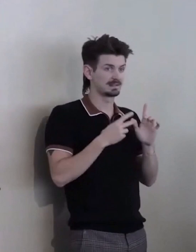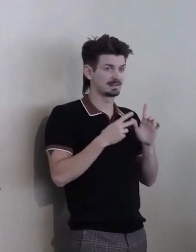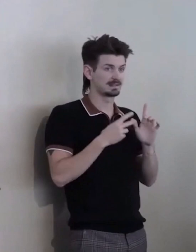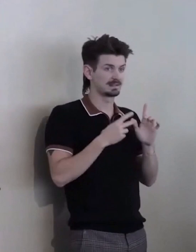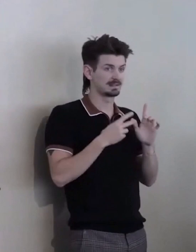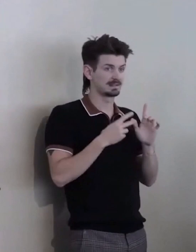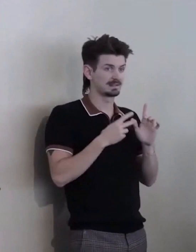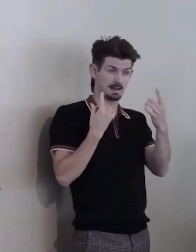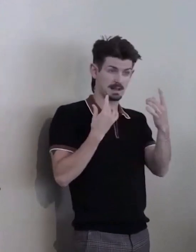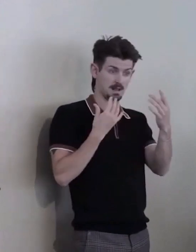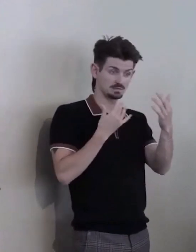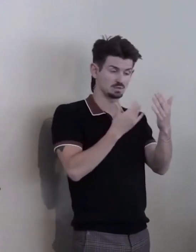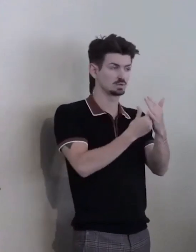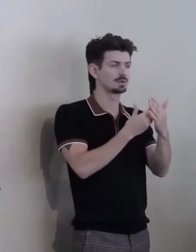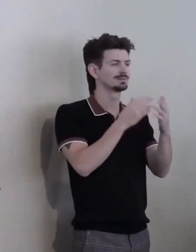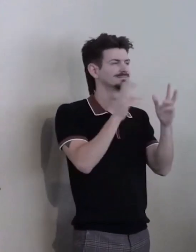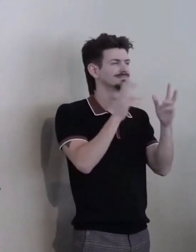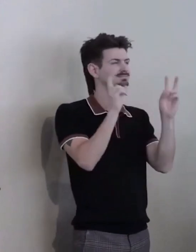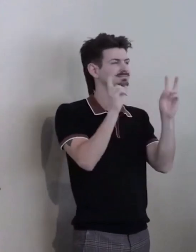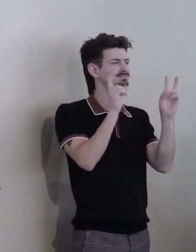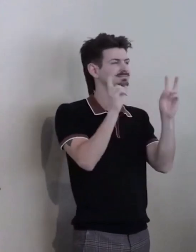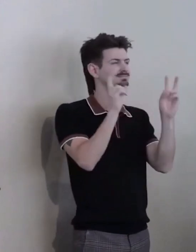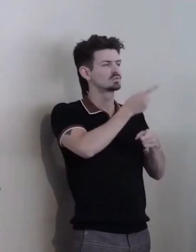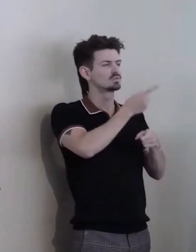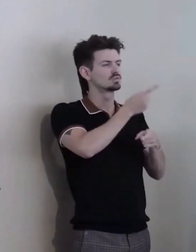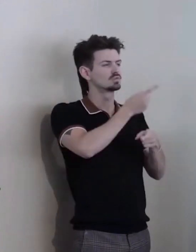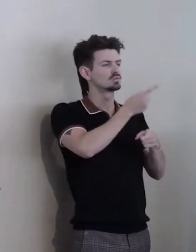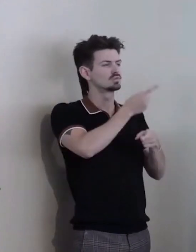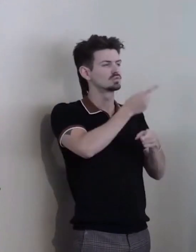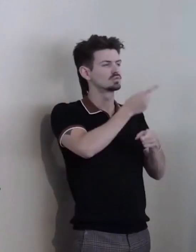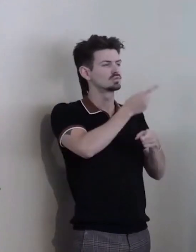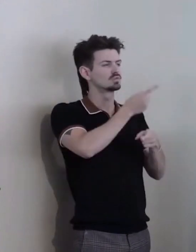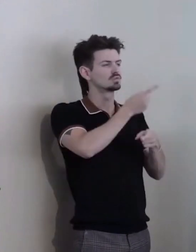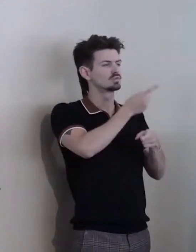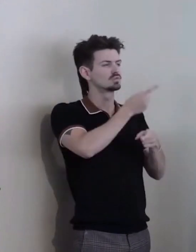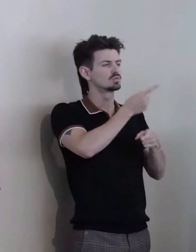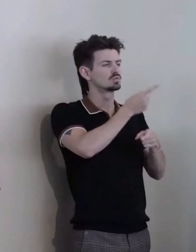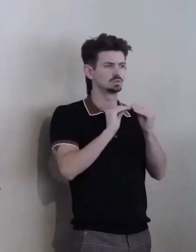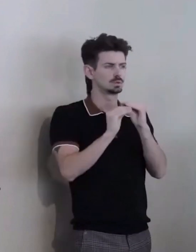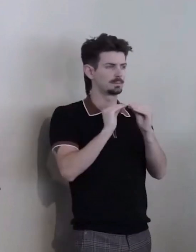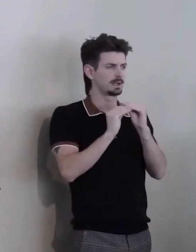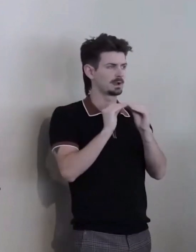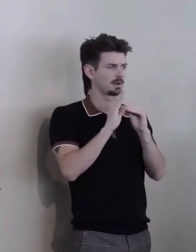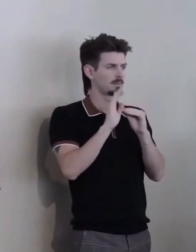And by the way, if you guys have not checked out the article... Ahh... The CPR article that came out a couple of months ago with... Ahh...